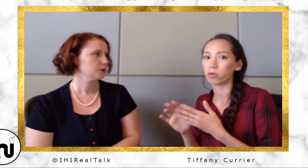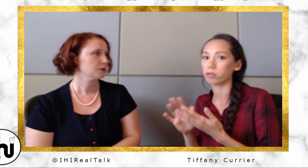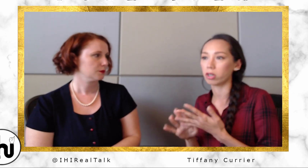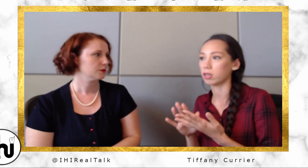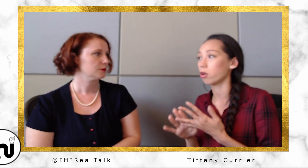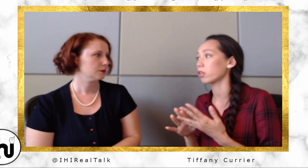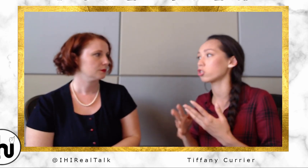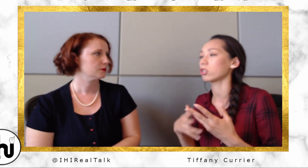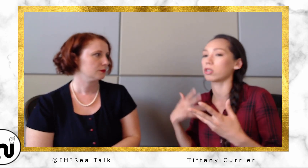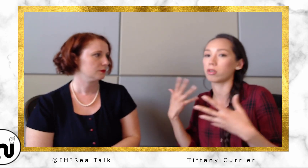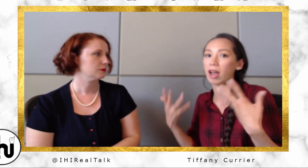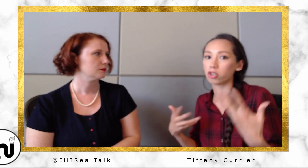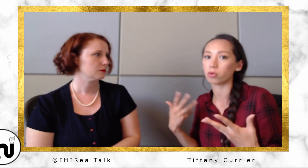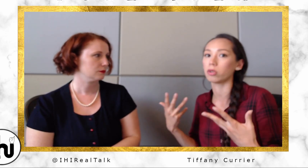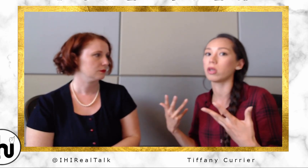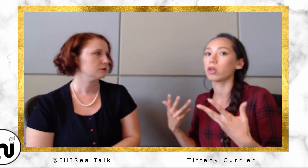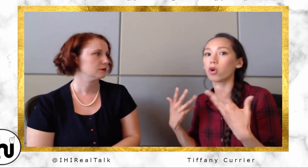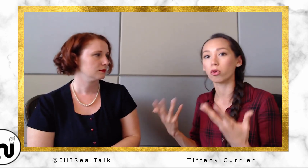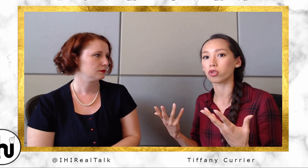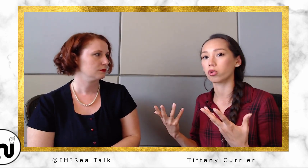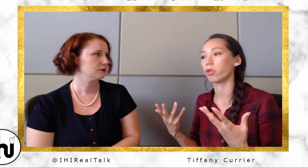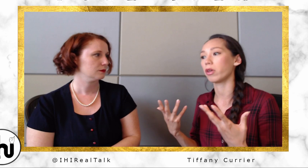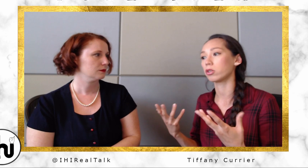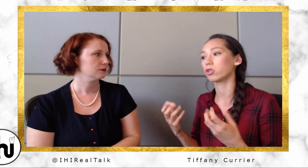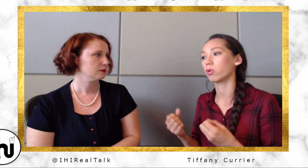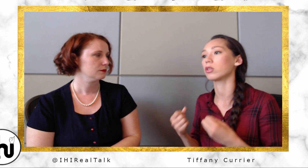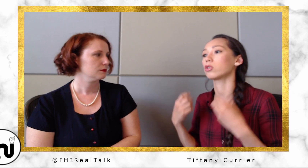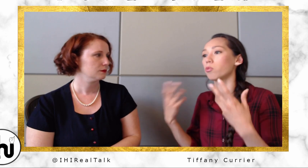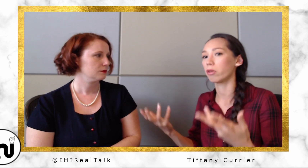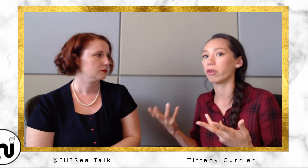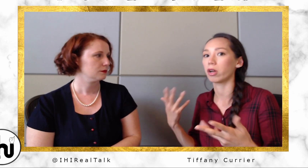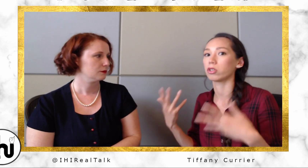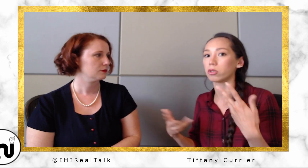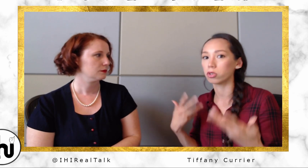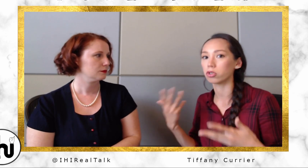drugs and alcohol. It's just their natural, cultural thing to do is to be very, you